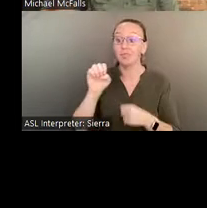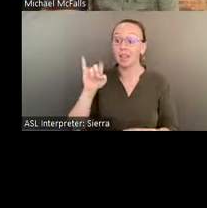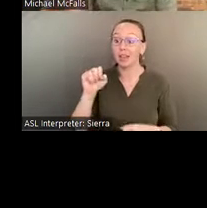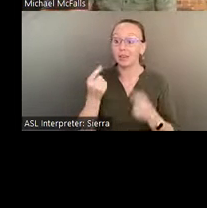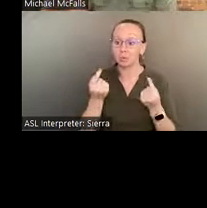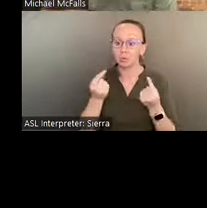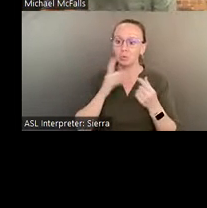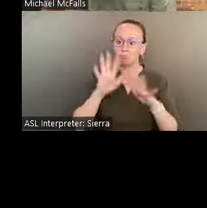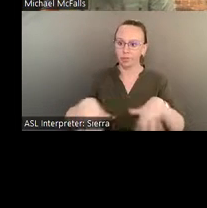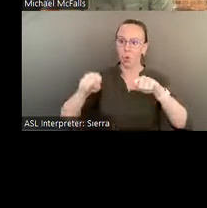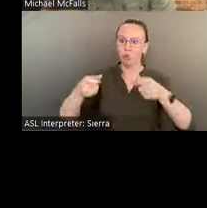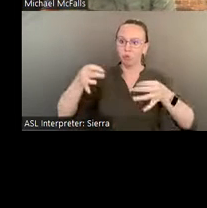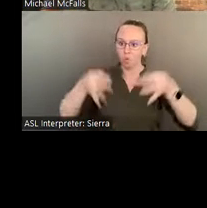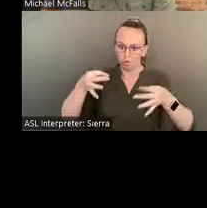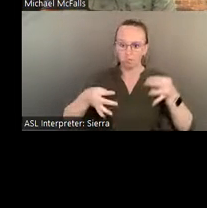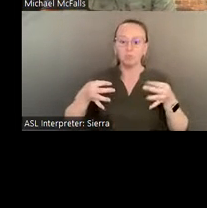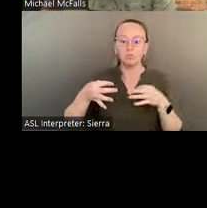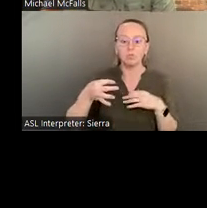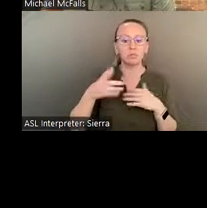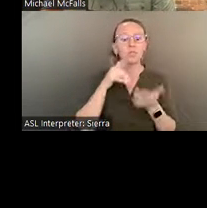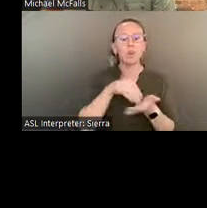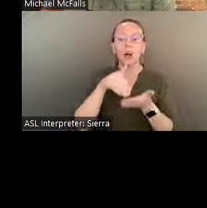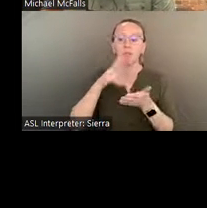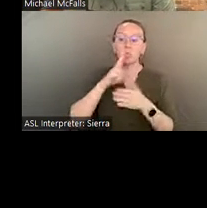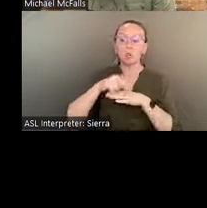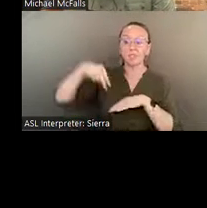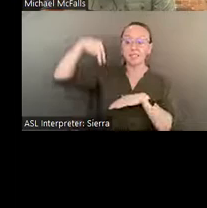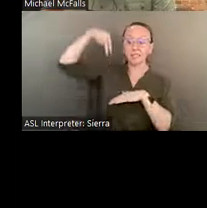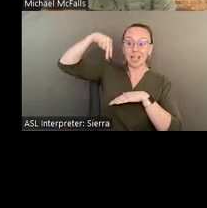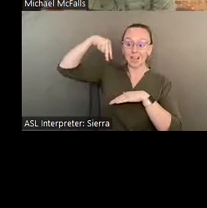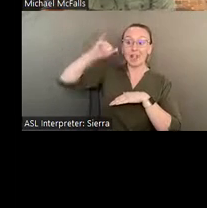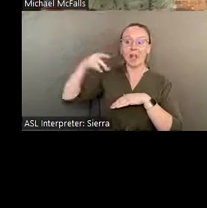He'd often stand on the top of the pagoda bridge looking down at onlookers and talking